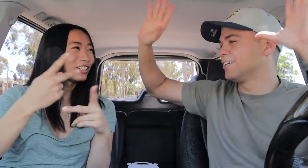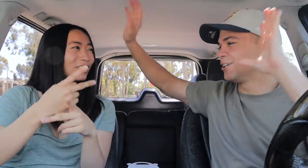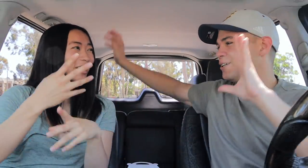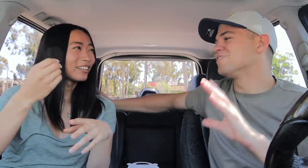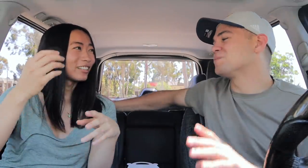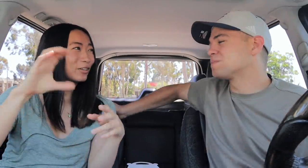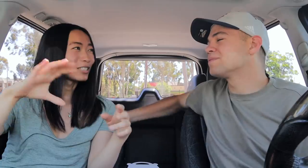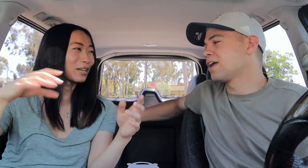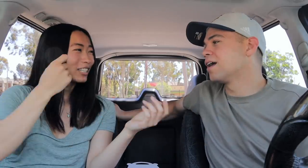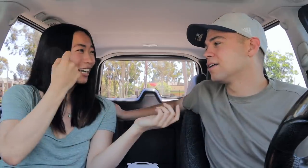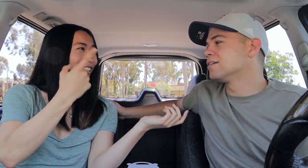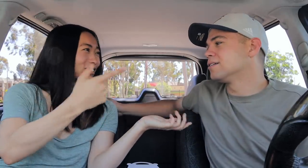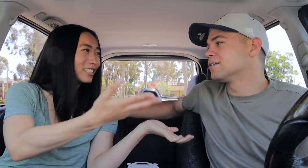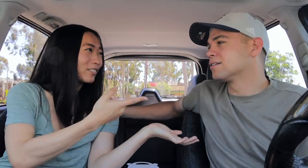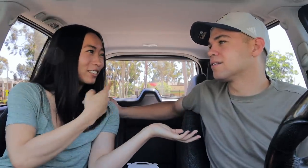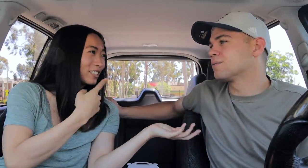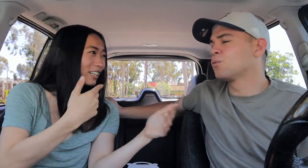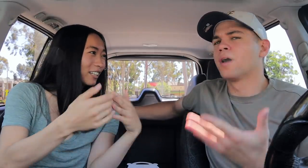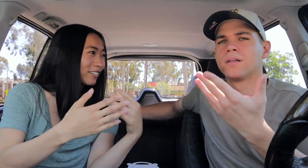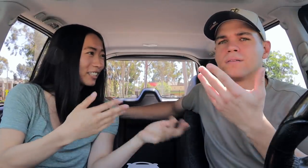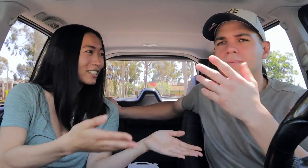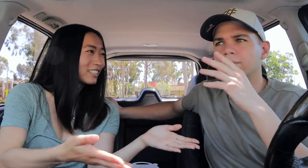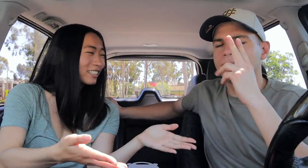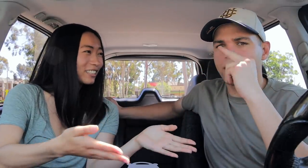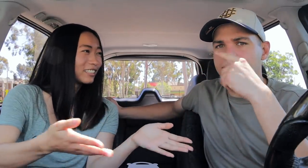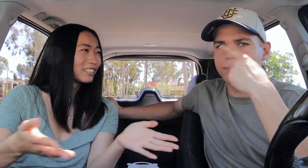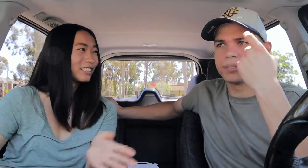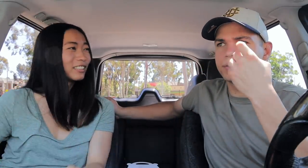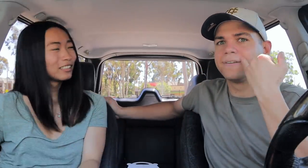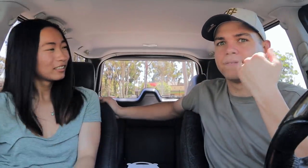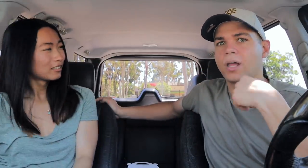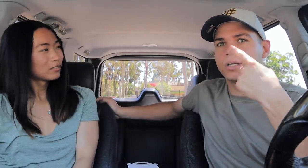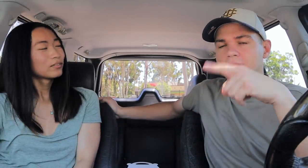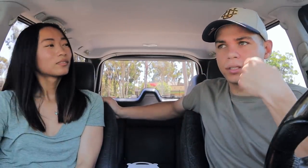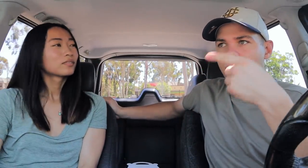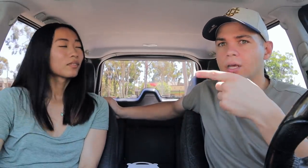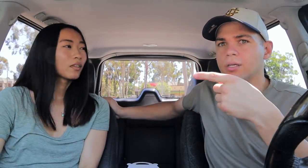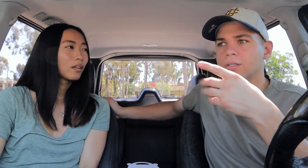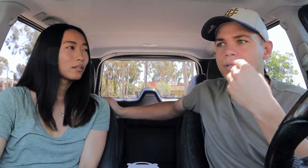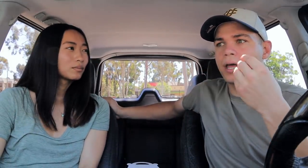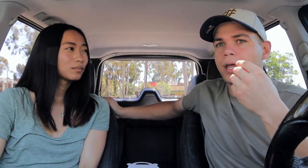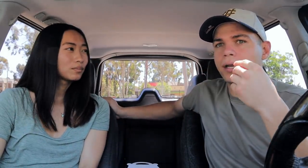are trying to figure out the closed caption, they can't understand what you're saying anyways. It's funny because if I sign and